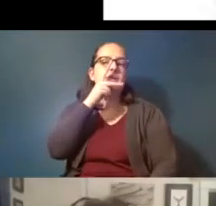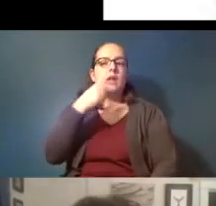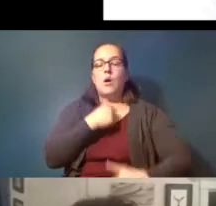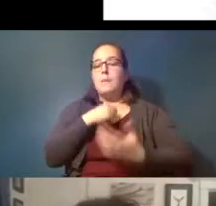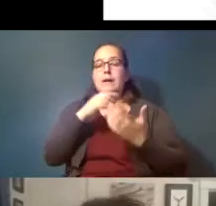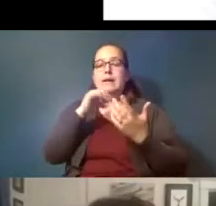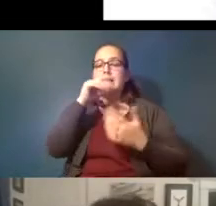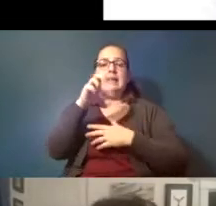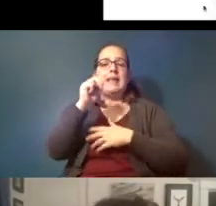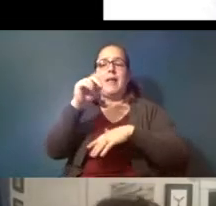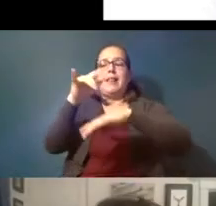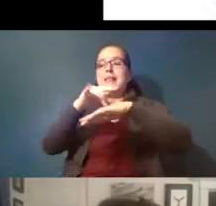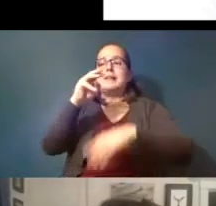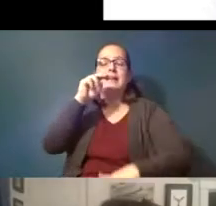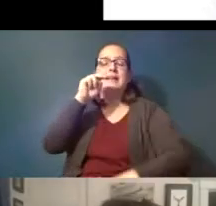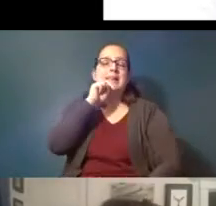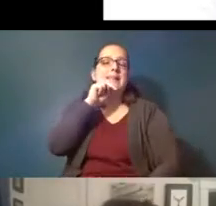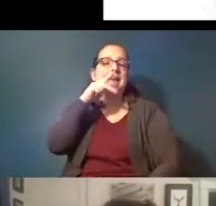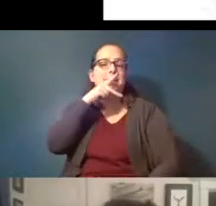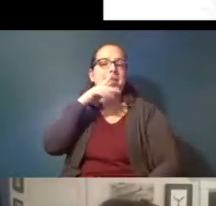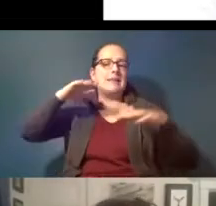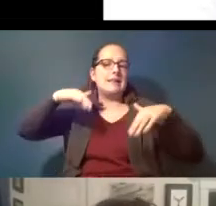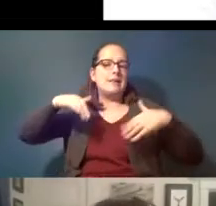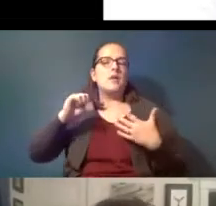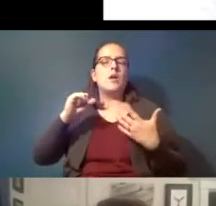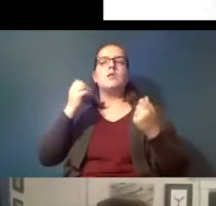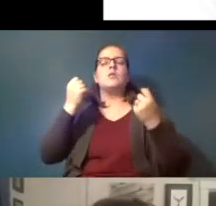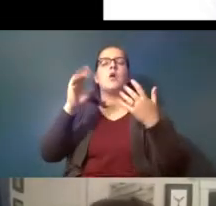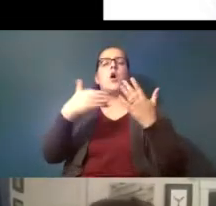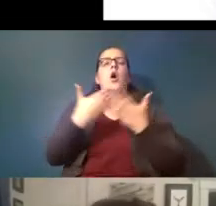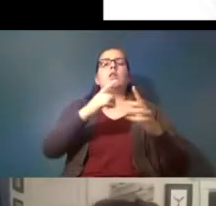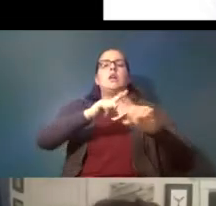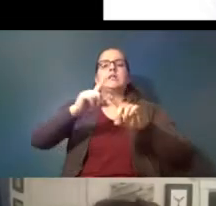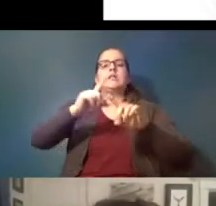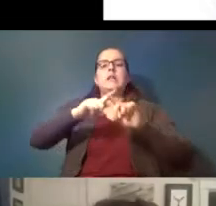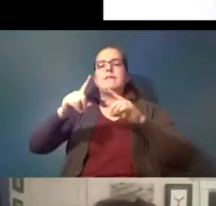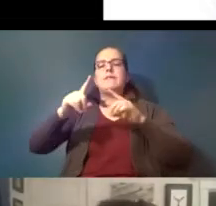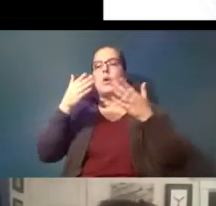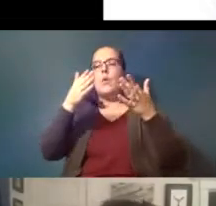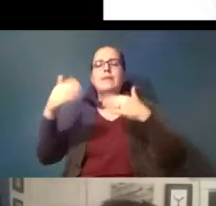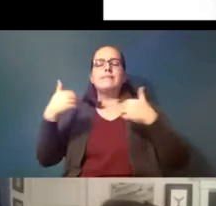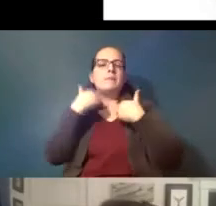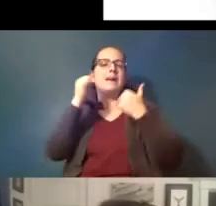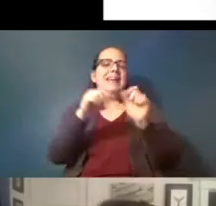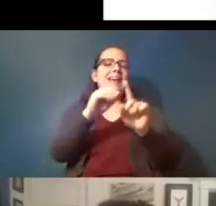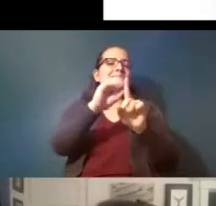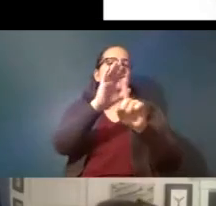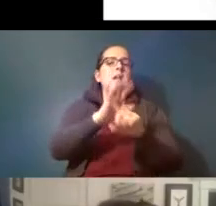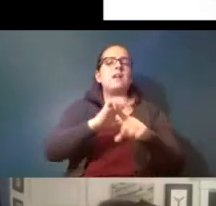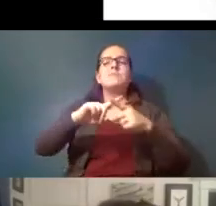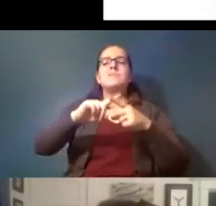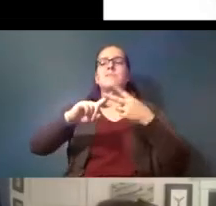nanoplastics yet so all the ways an animal that can be exposed what is the size and shape you